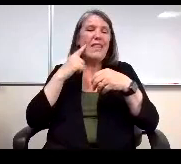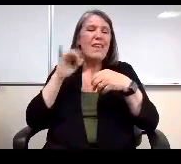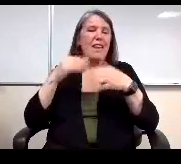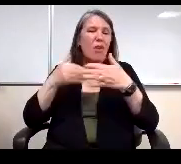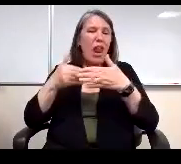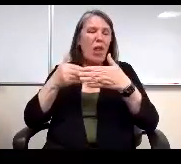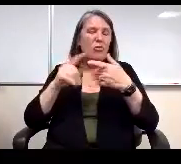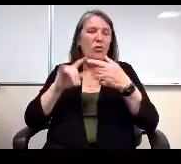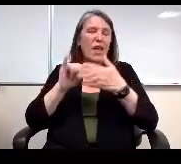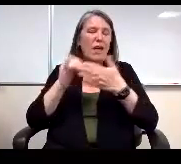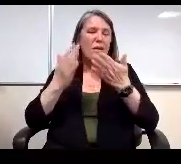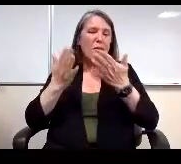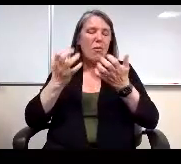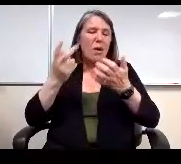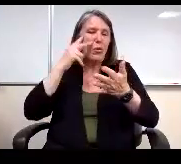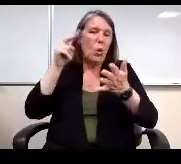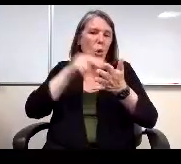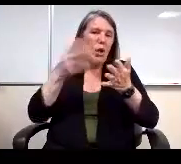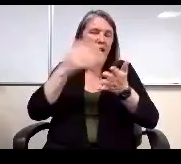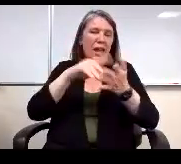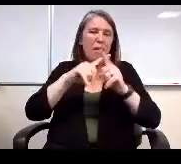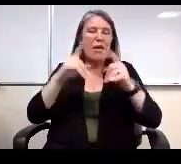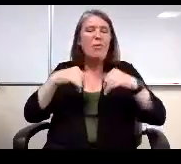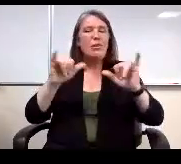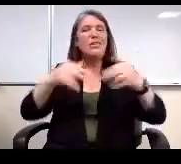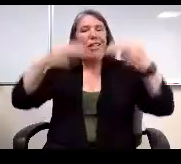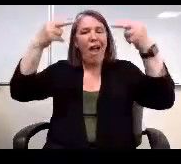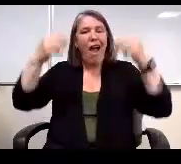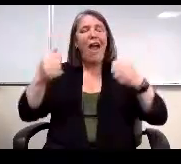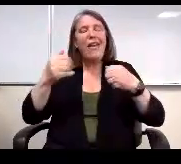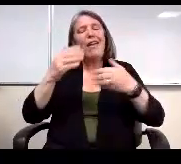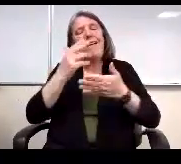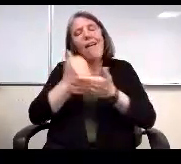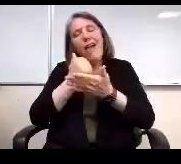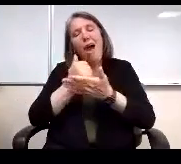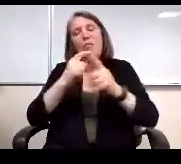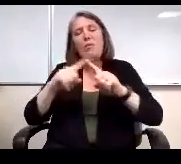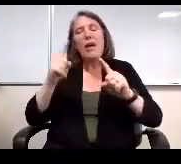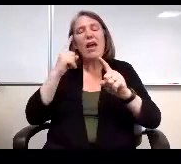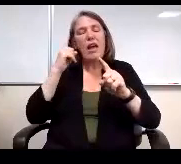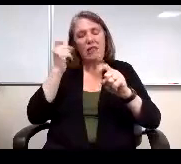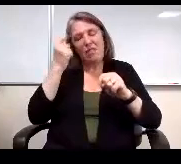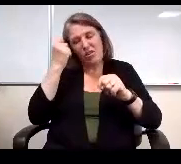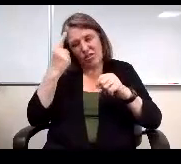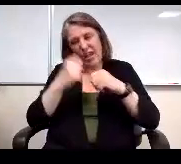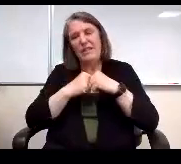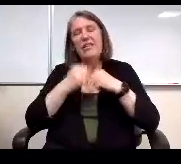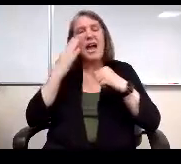We might want to look at that again, right? But why was so high? It's helpful, but I I hear what you're saying too.